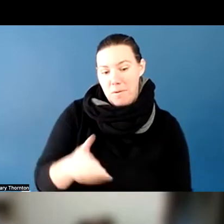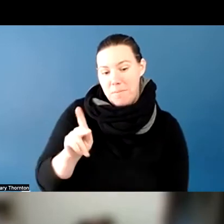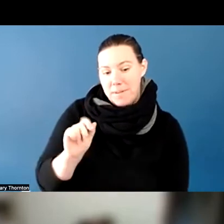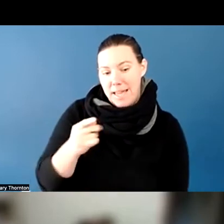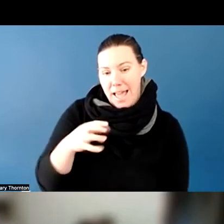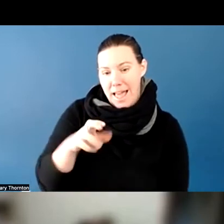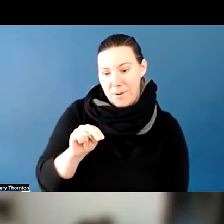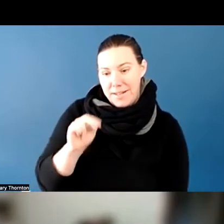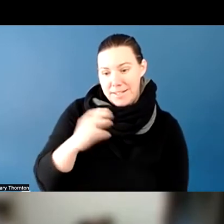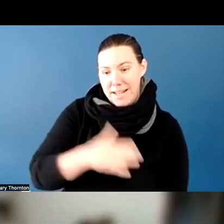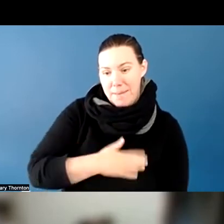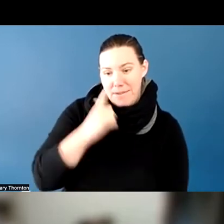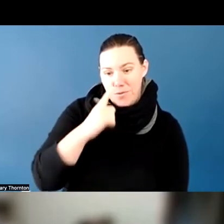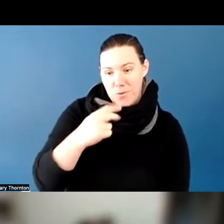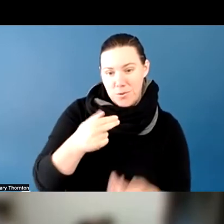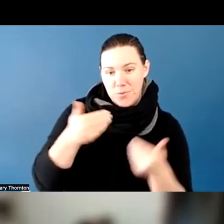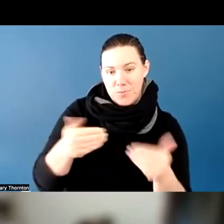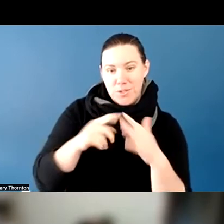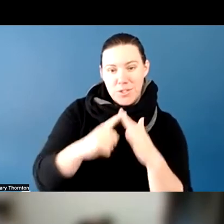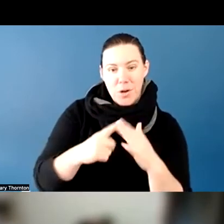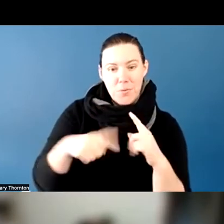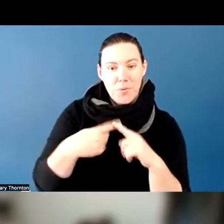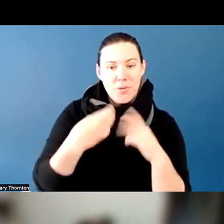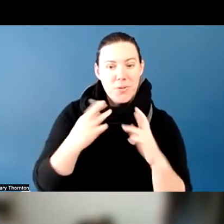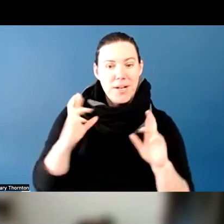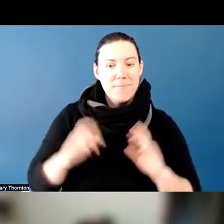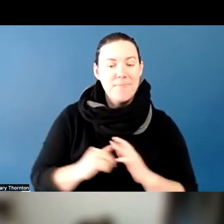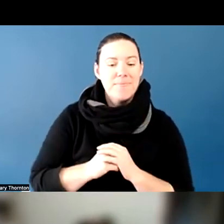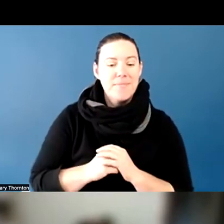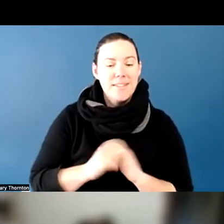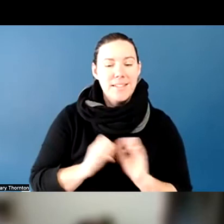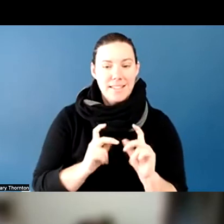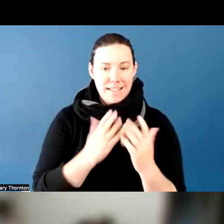Thank you I am going to share my screen.